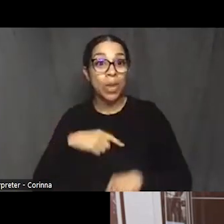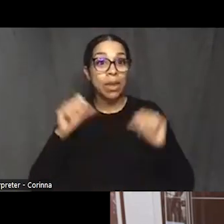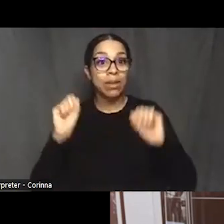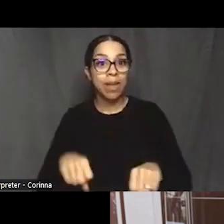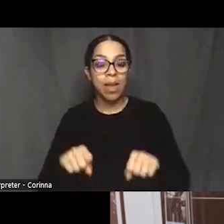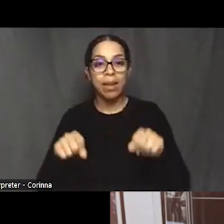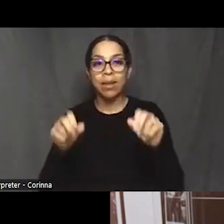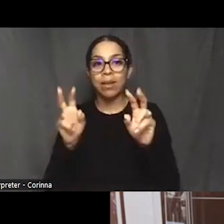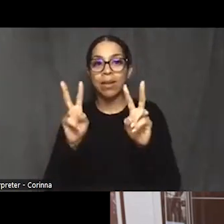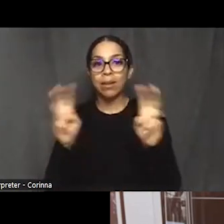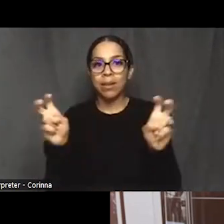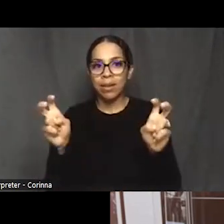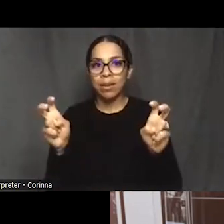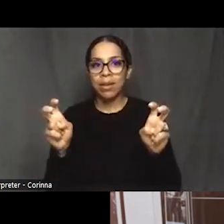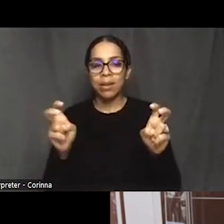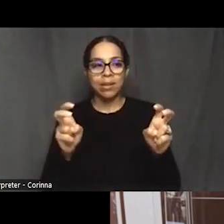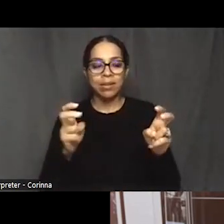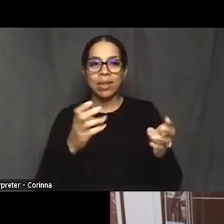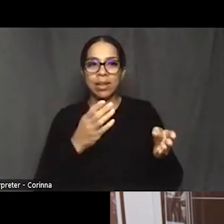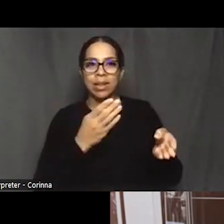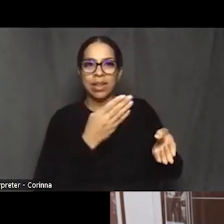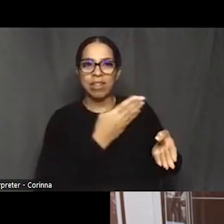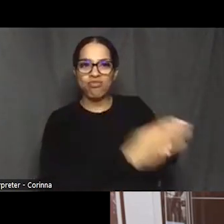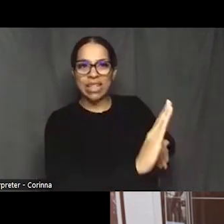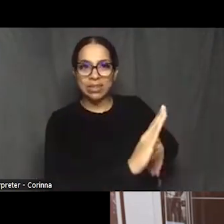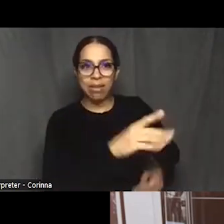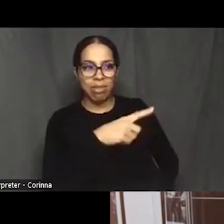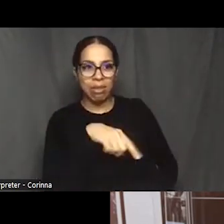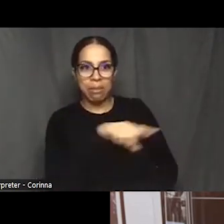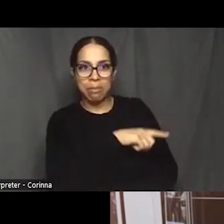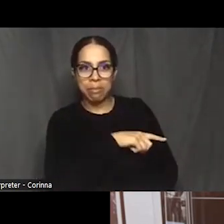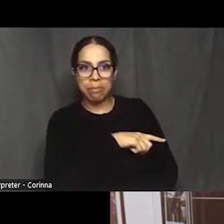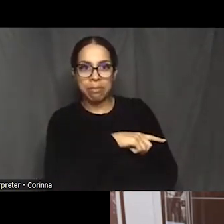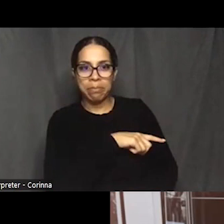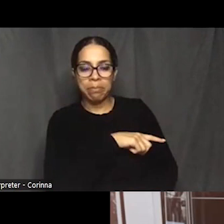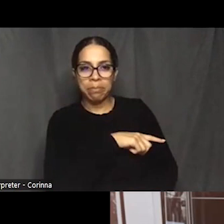as opposed to them embracing us off the boat.